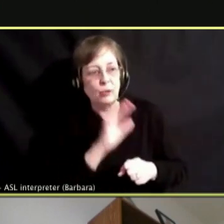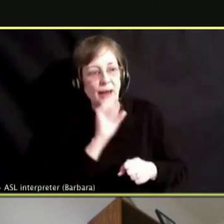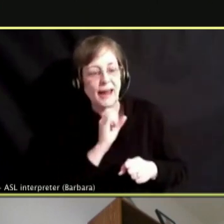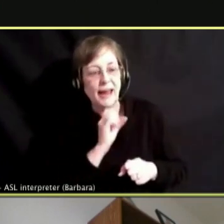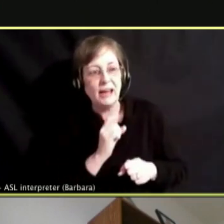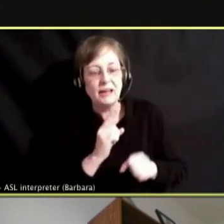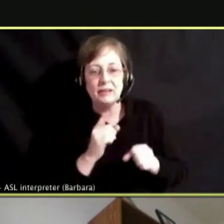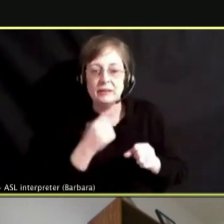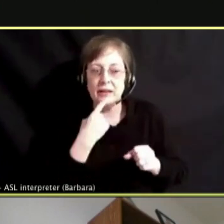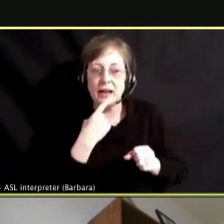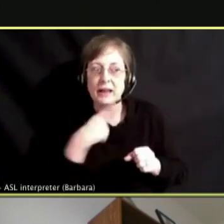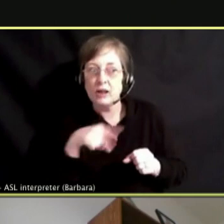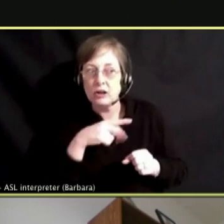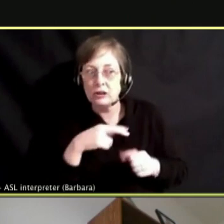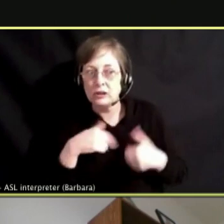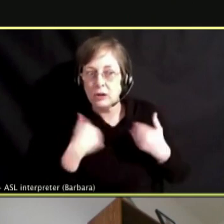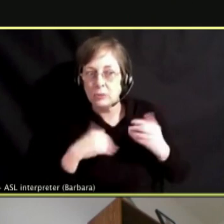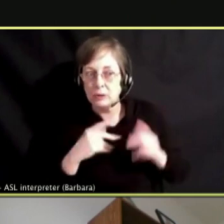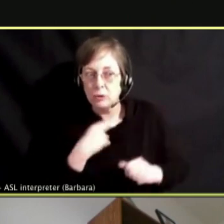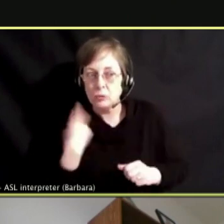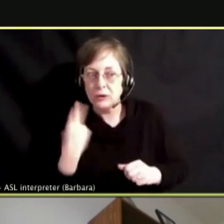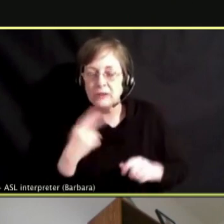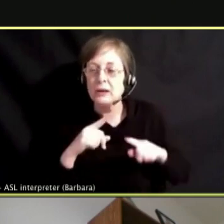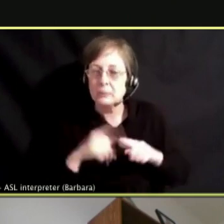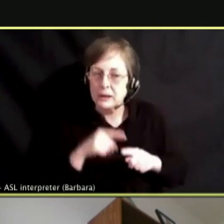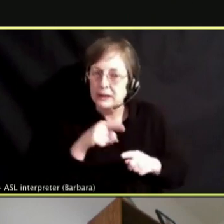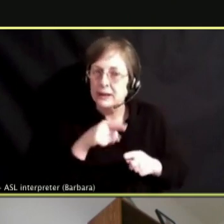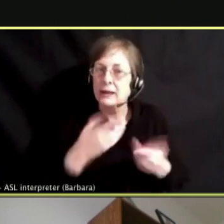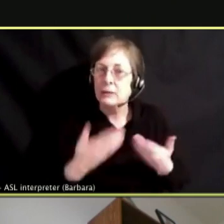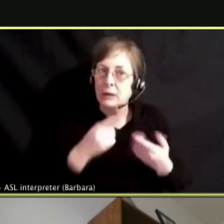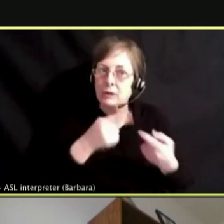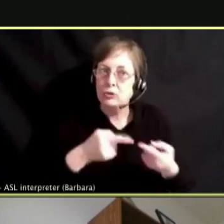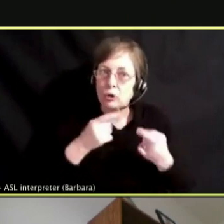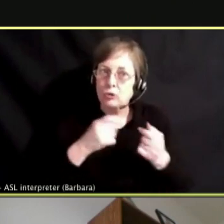BE OTHER THINGS THEY ARE STRUGGLING THROUGH MENTALLY, PHYSICALLY AND EMOTIONALLY.